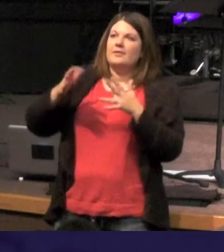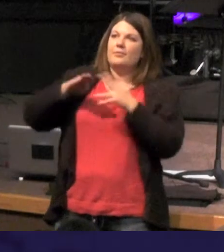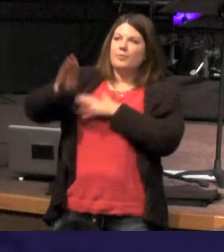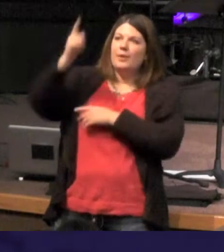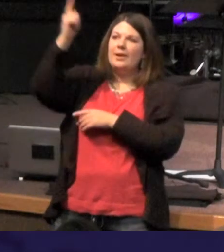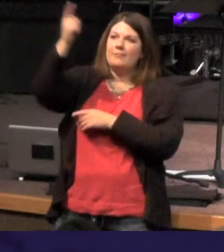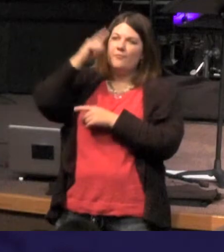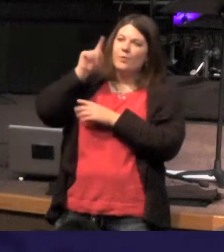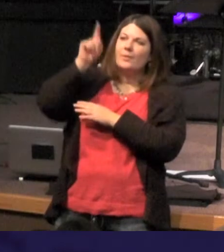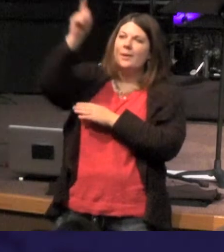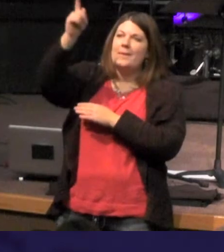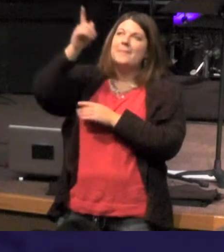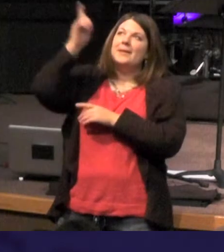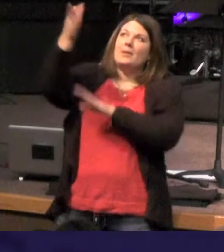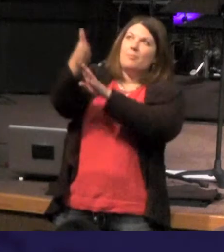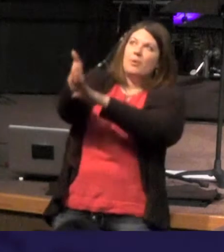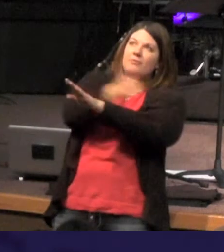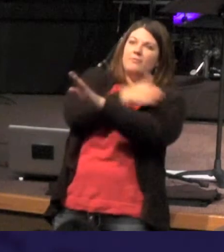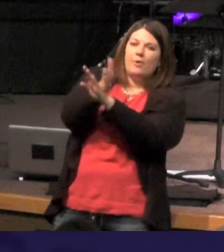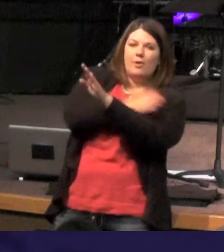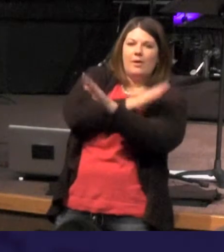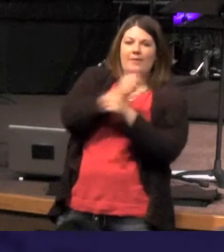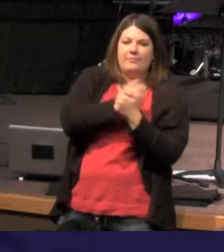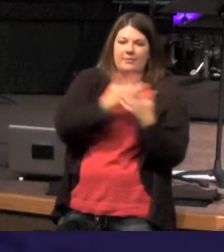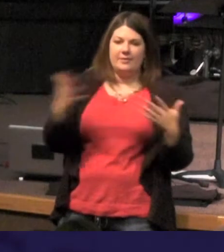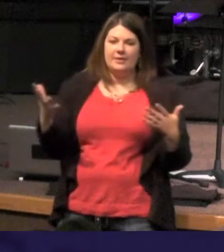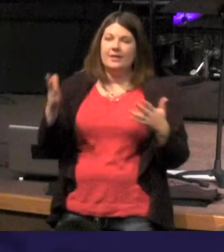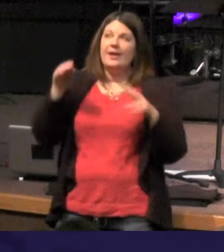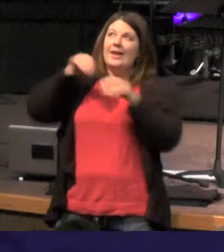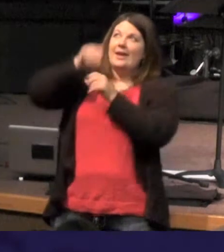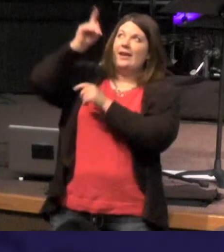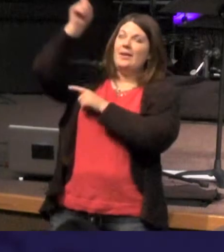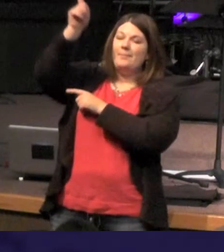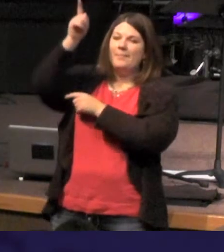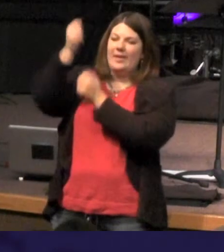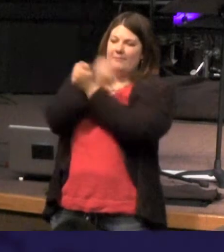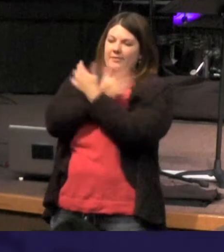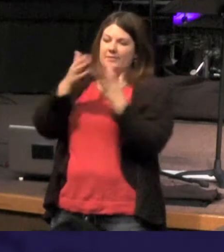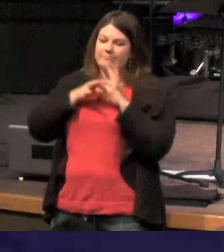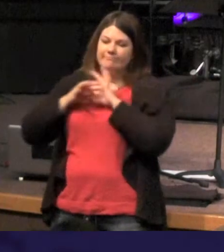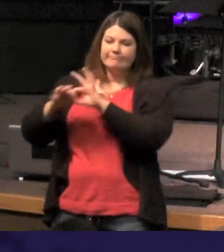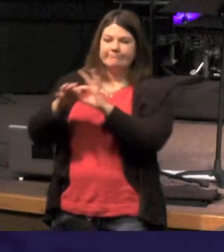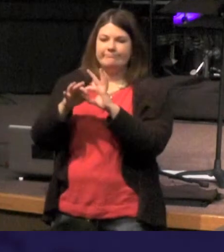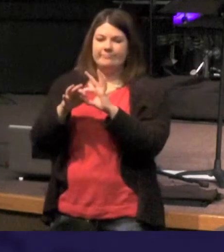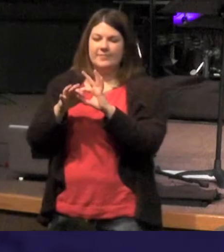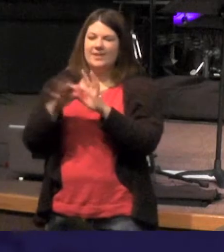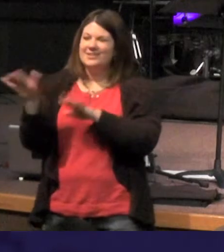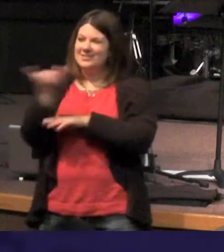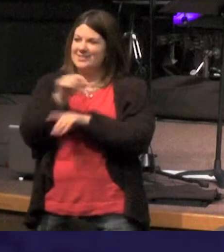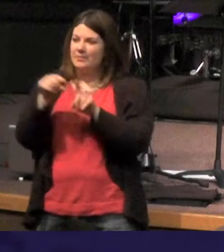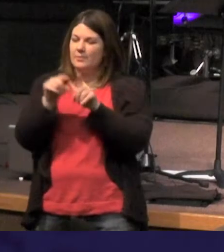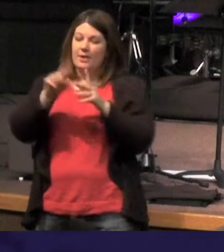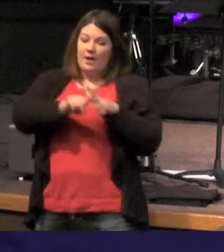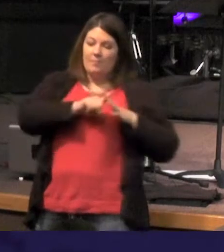and he is before all things and in him all things hold together - same type of language in the beginning was